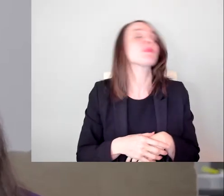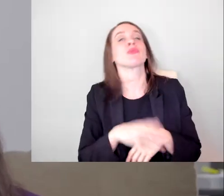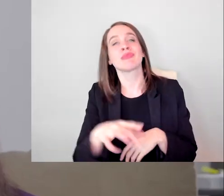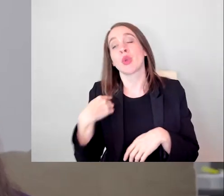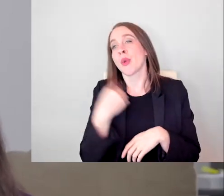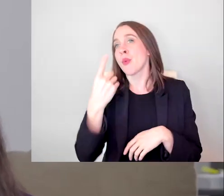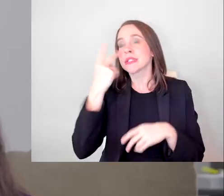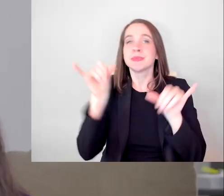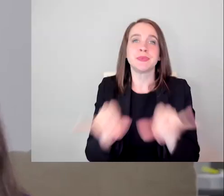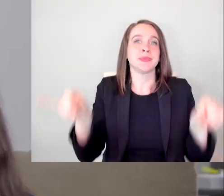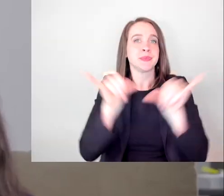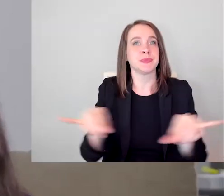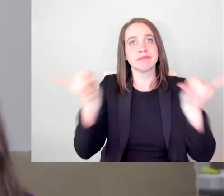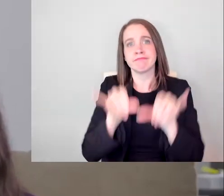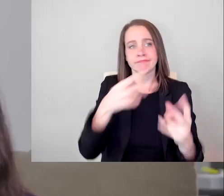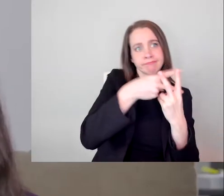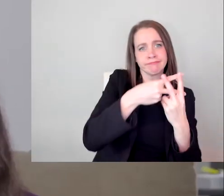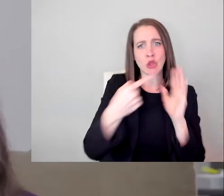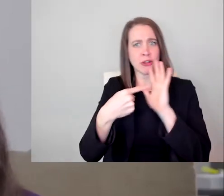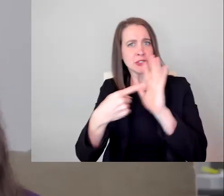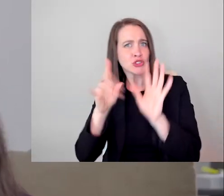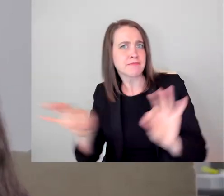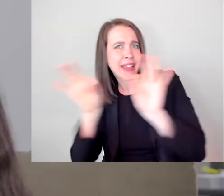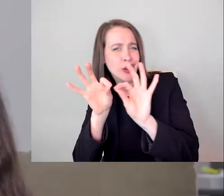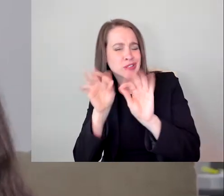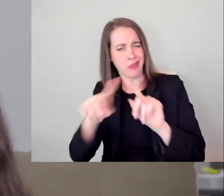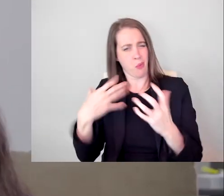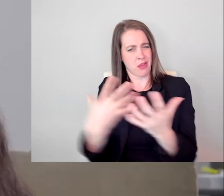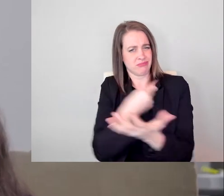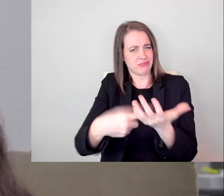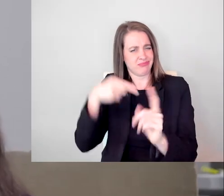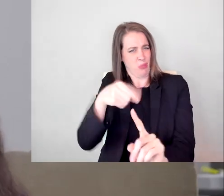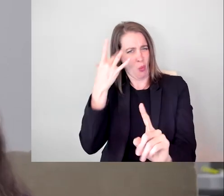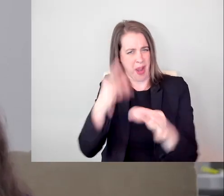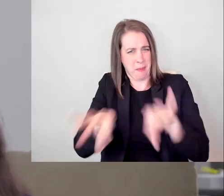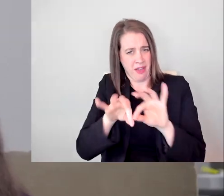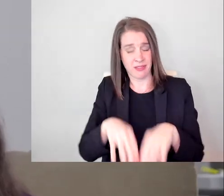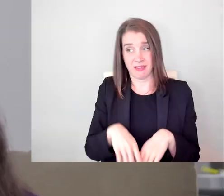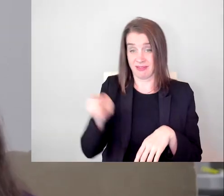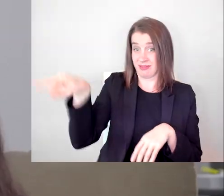but I want to talk about why it actually matters. People with disabilities are 20% at least, maybe